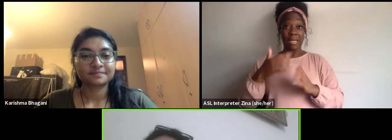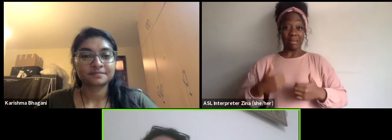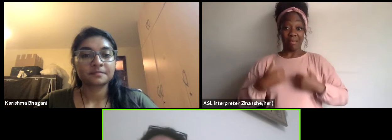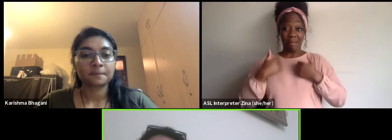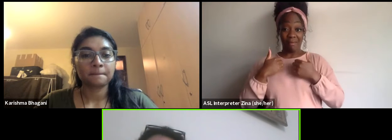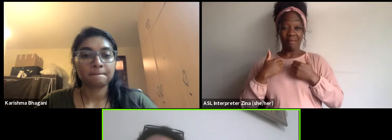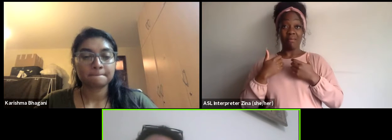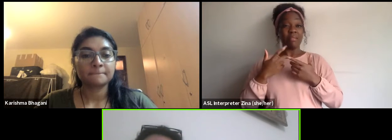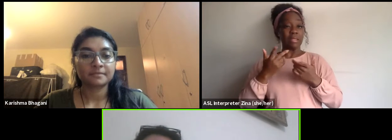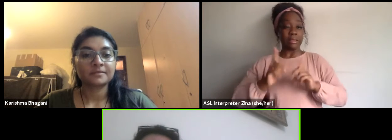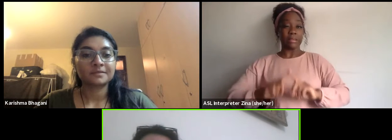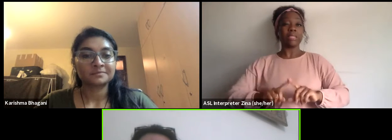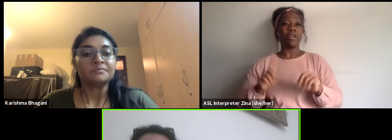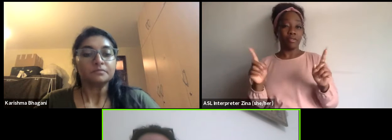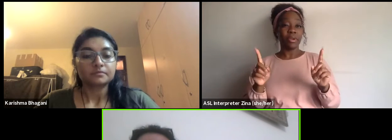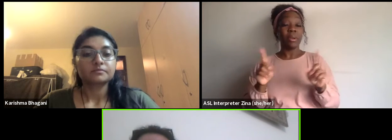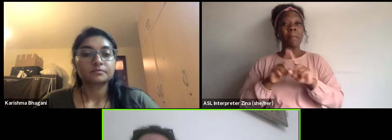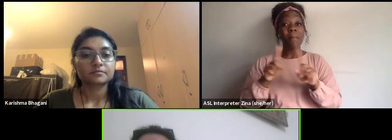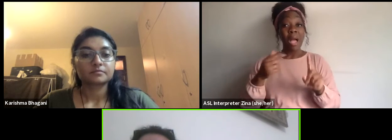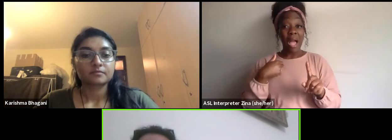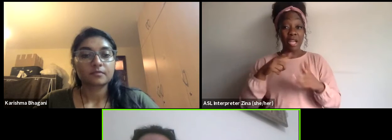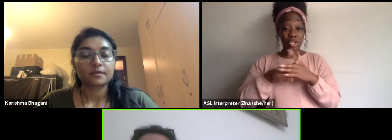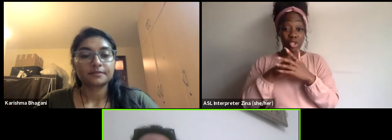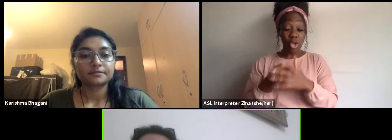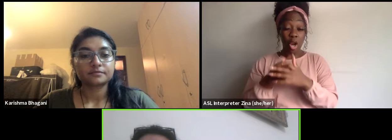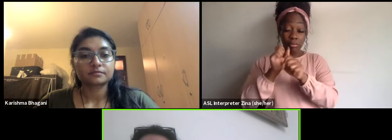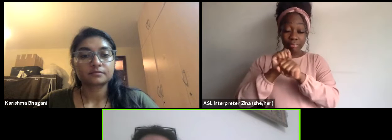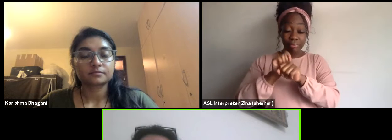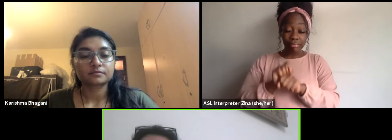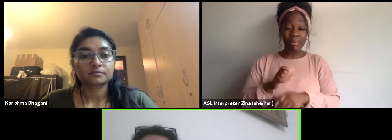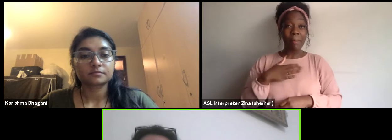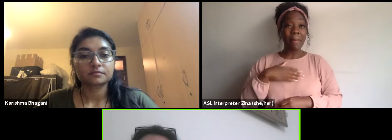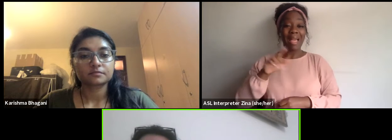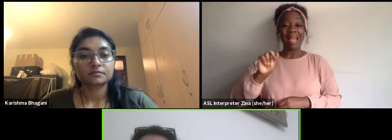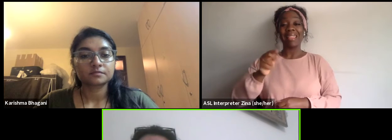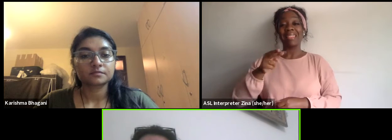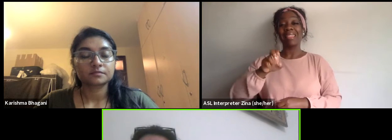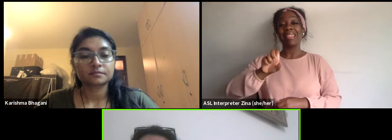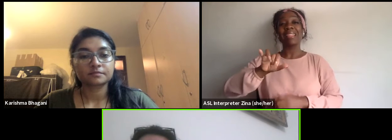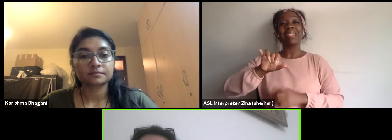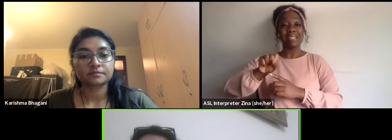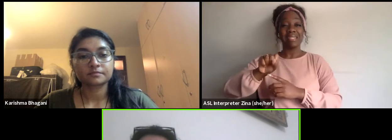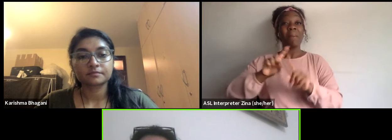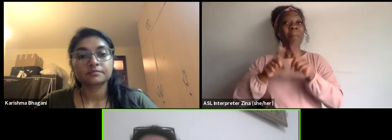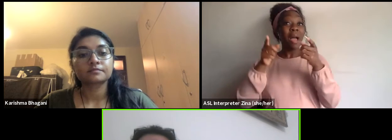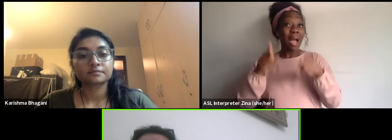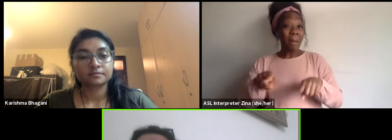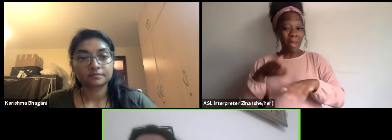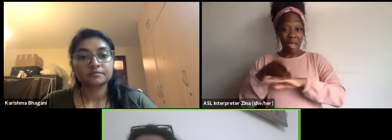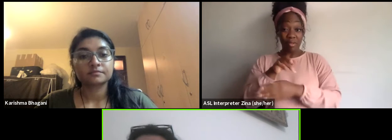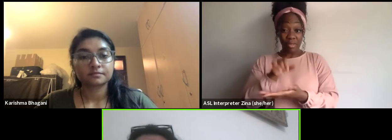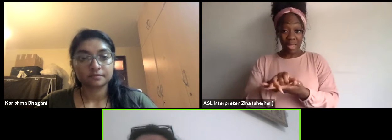plus I started my thesis and I ended up working for the Supreme Council about the equities in Egypt